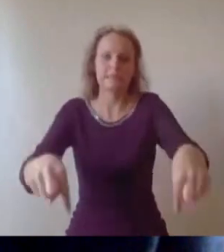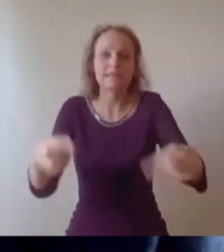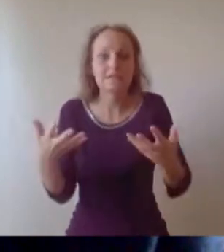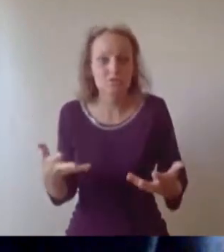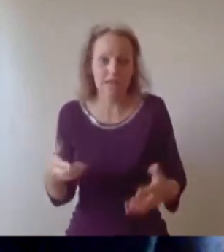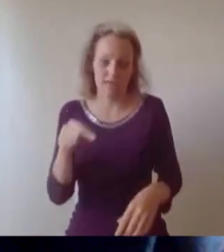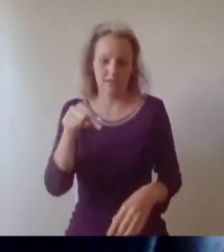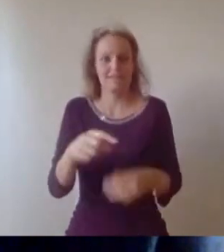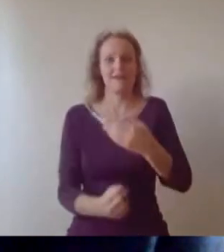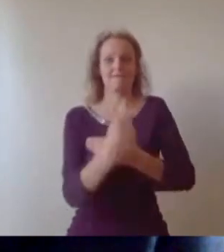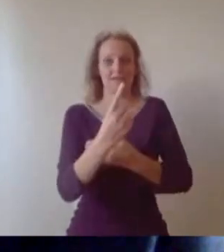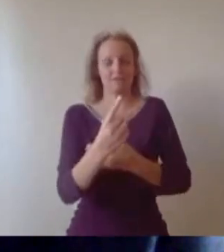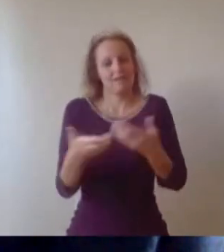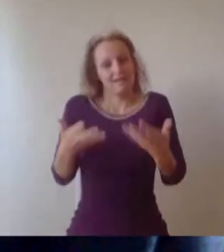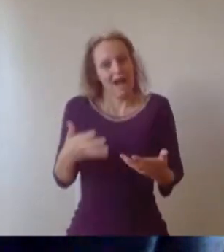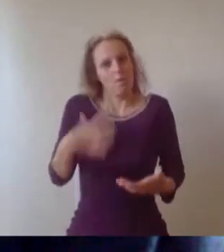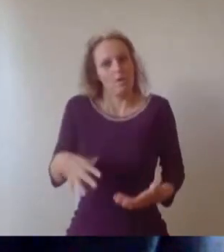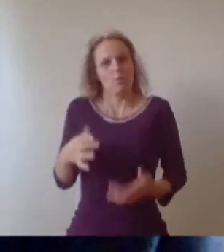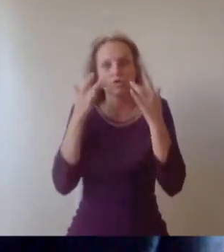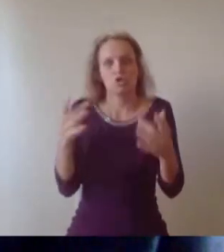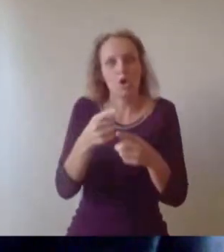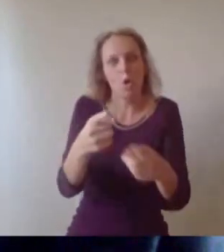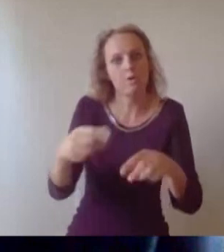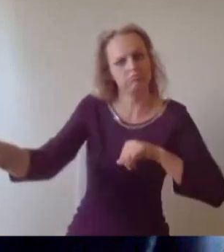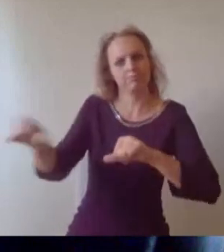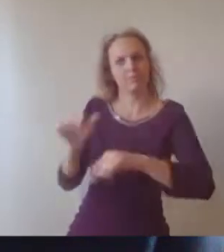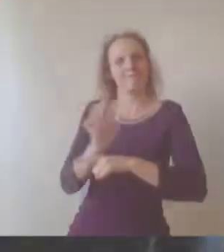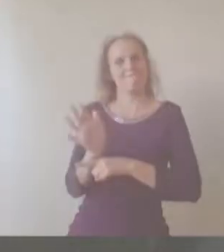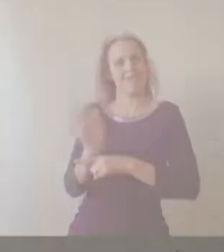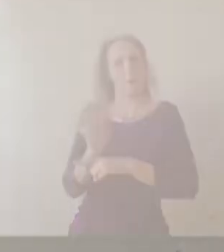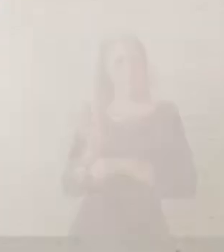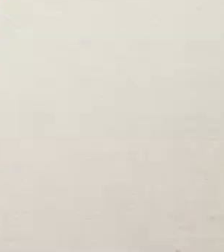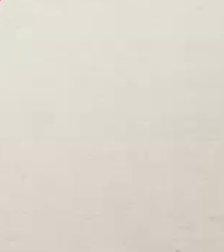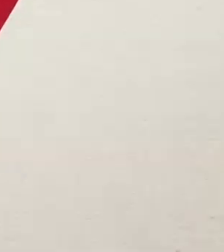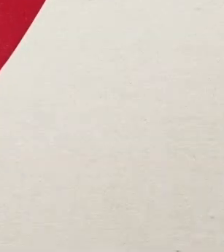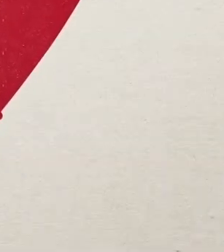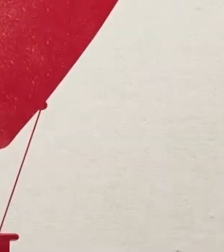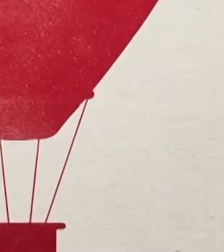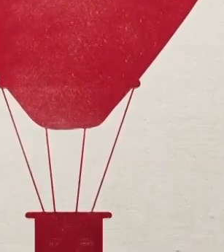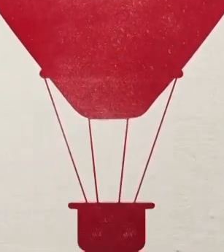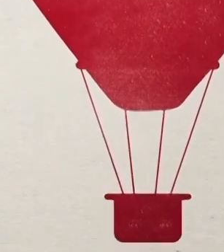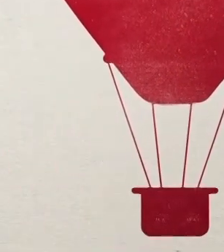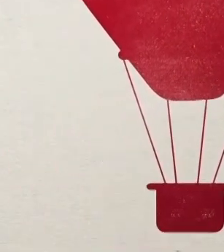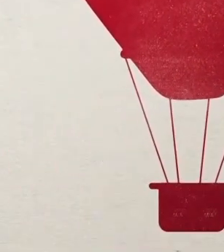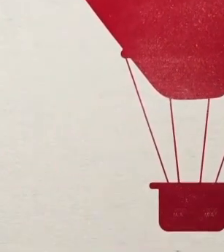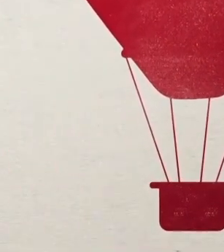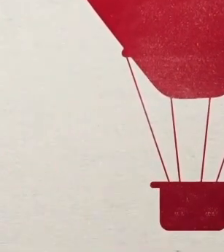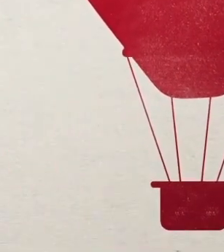which captures the essence of what being at Bristol is all about.